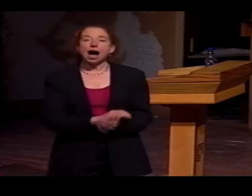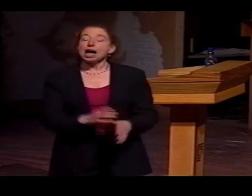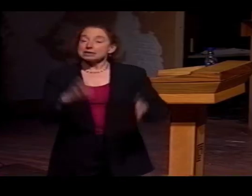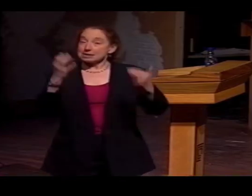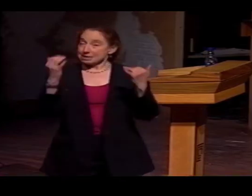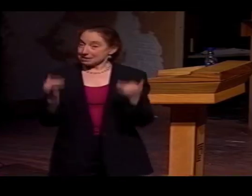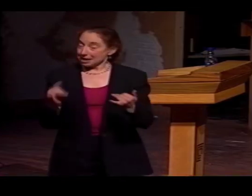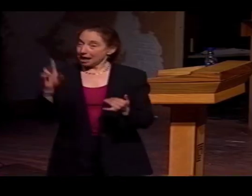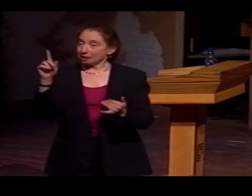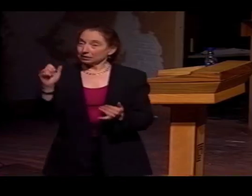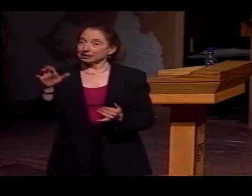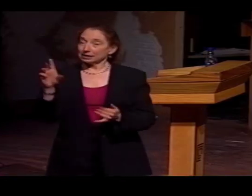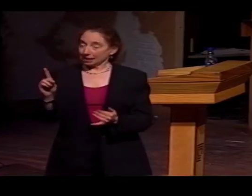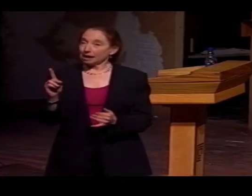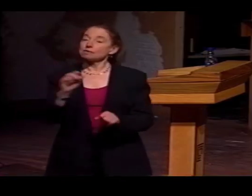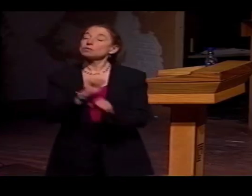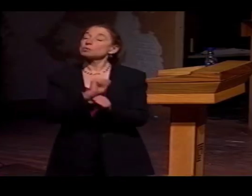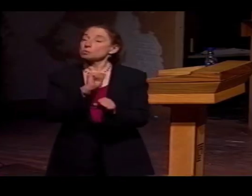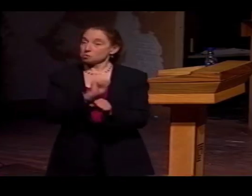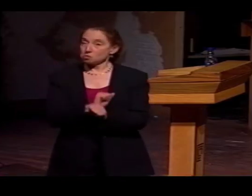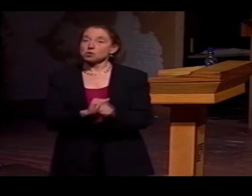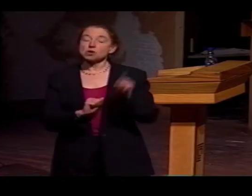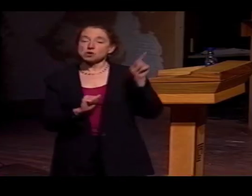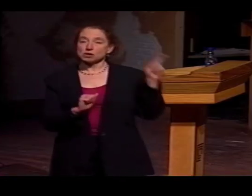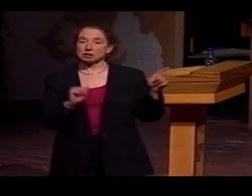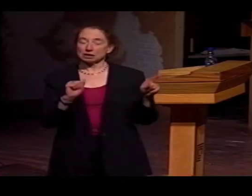THE COMMITTEE, I FEEL LIKE I'M HIS AUNT.